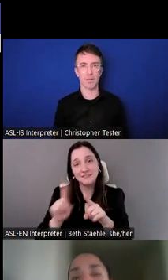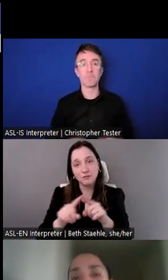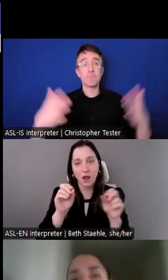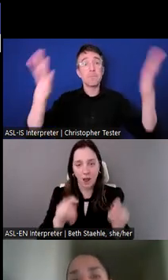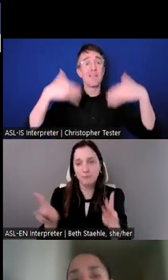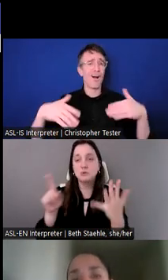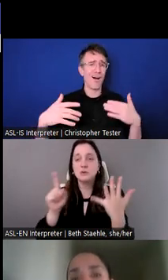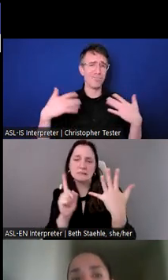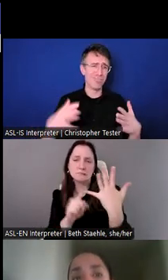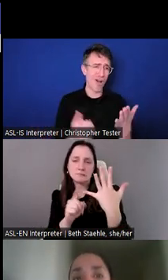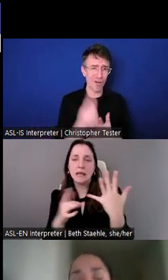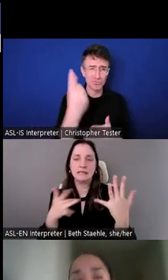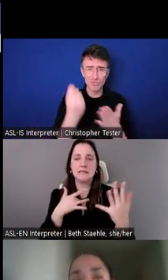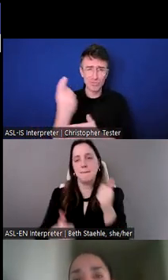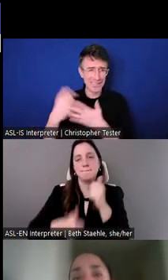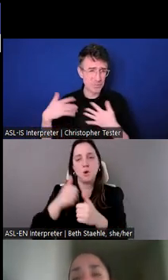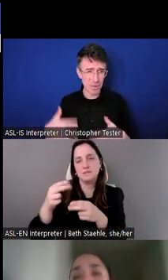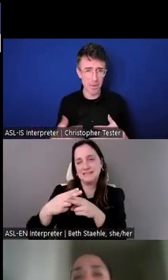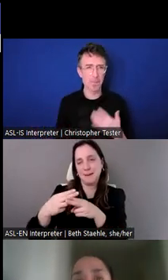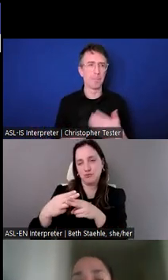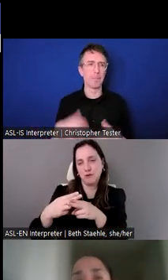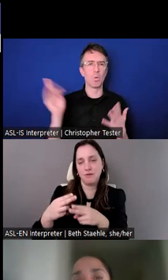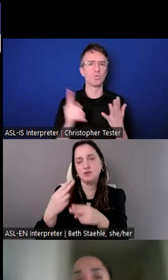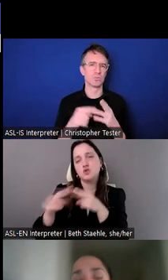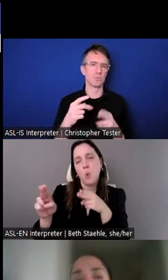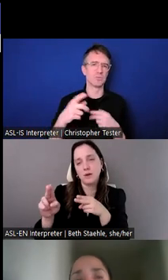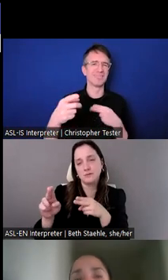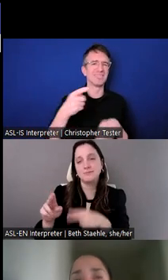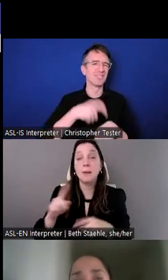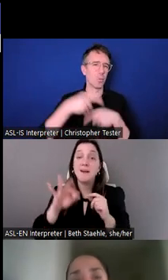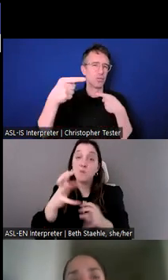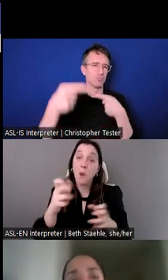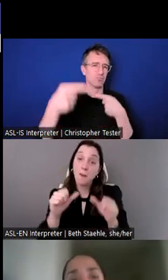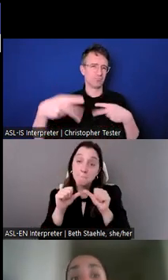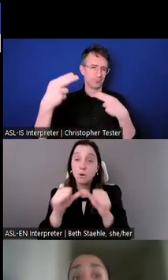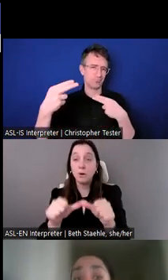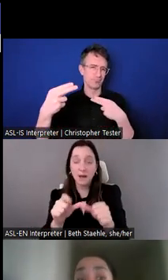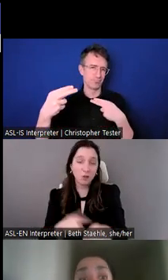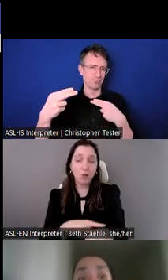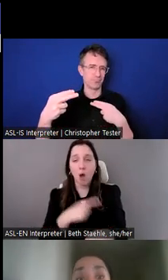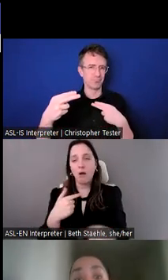If you look to be part of our team on the long term scale, I would focus on employee